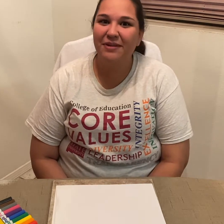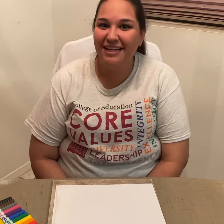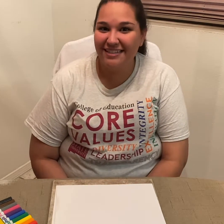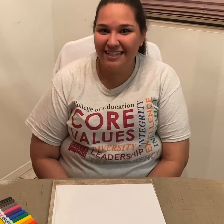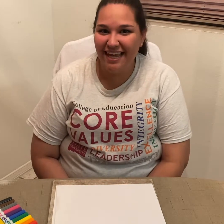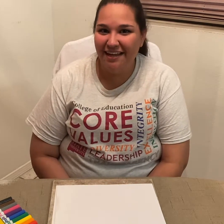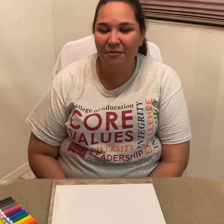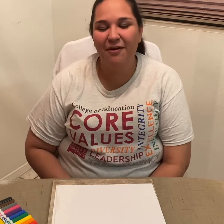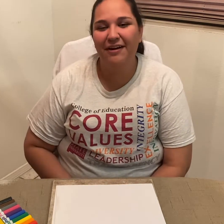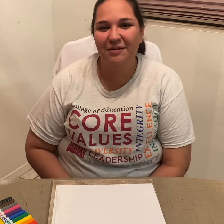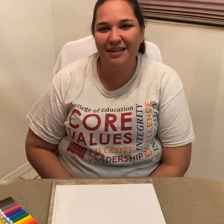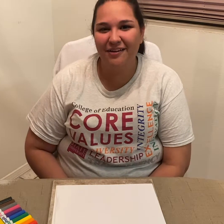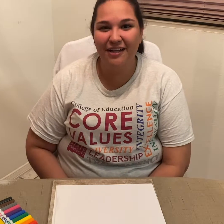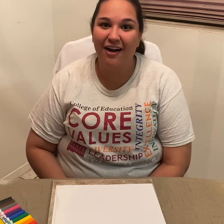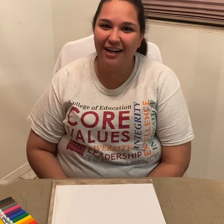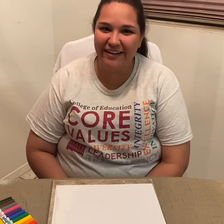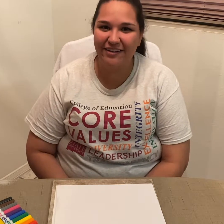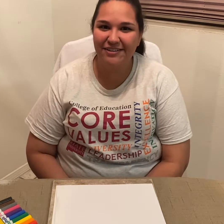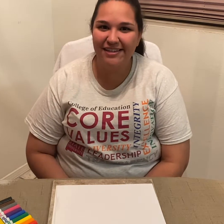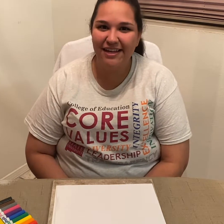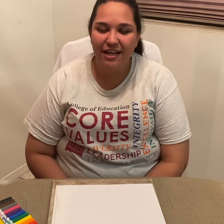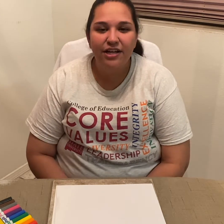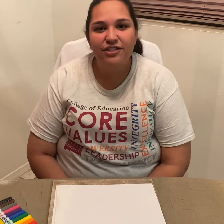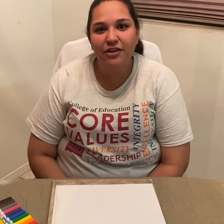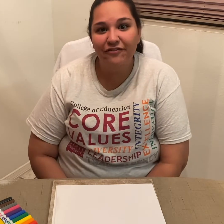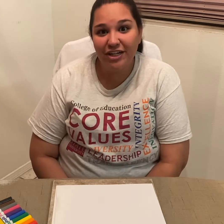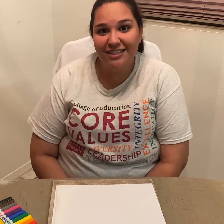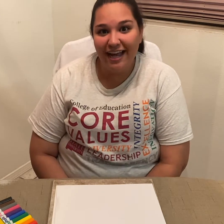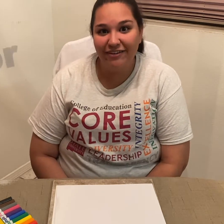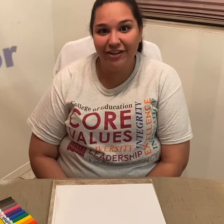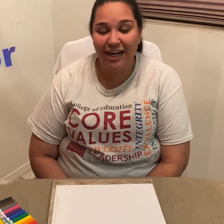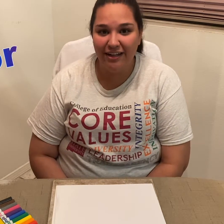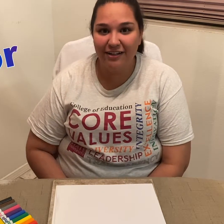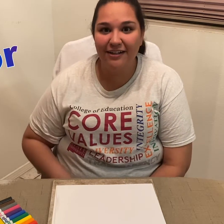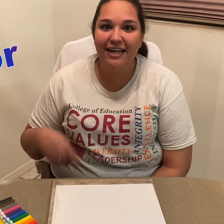because today we're going to be learning our colors! So, the first sign for color